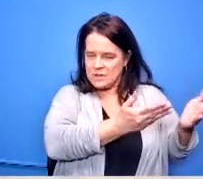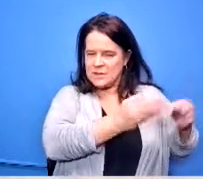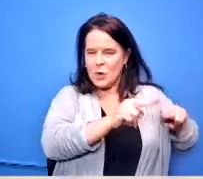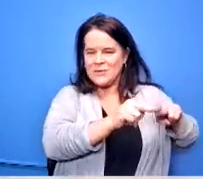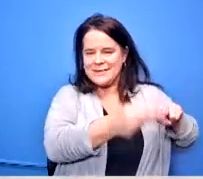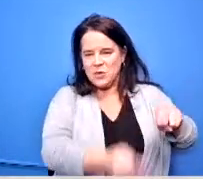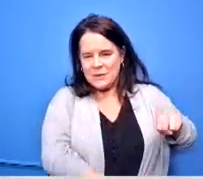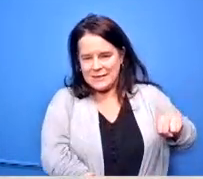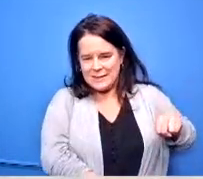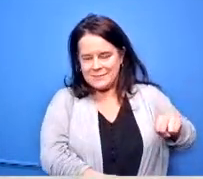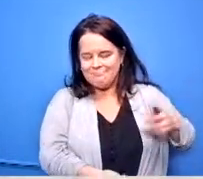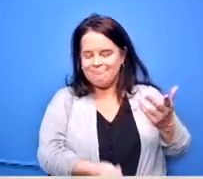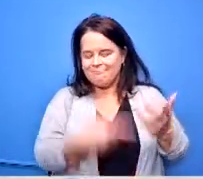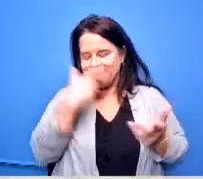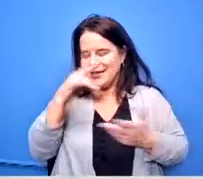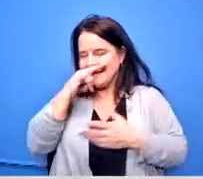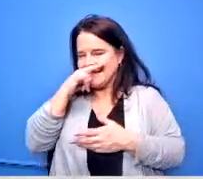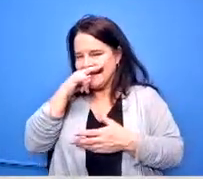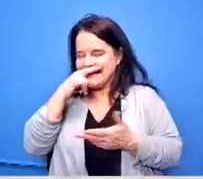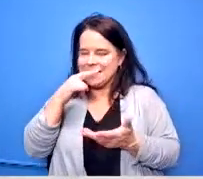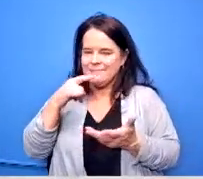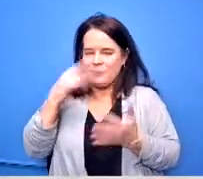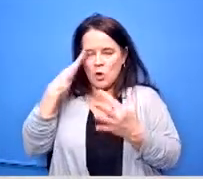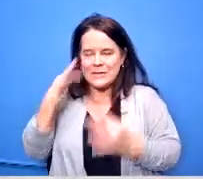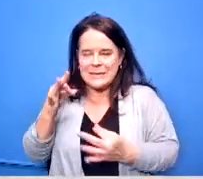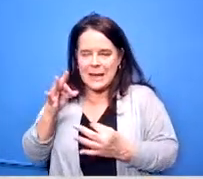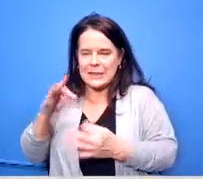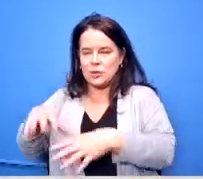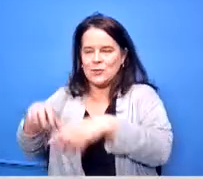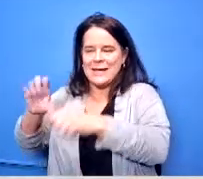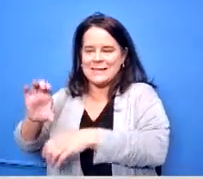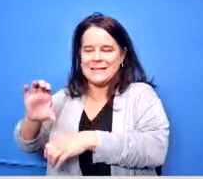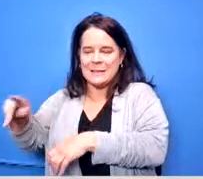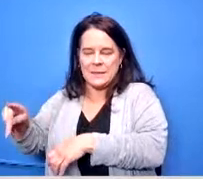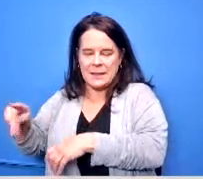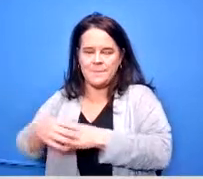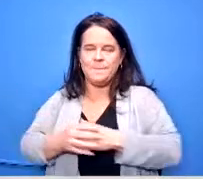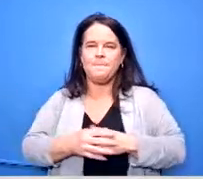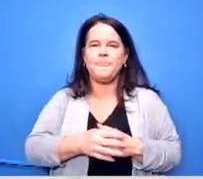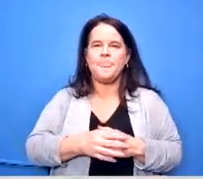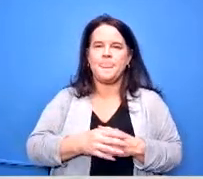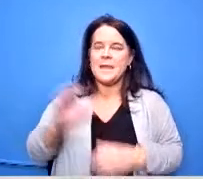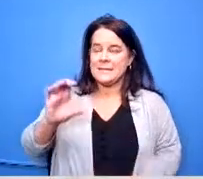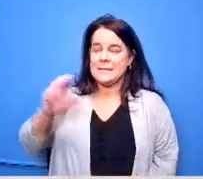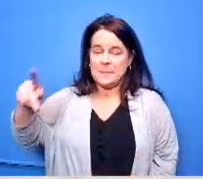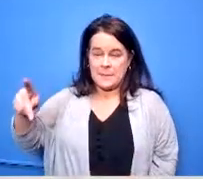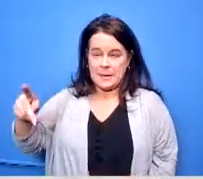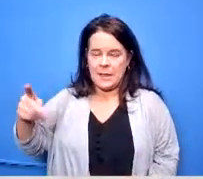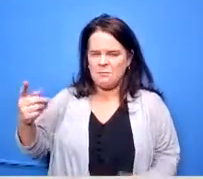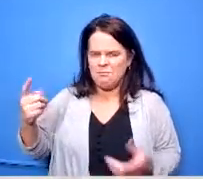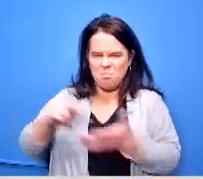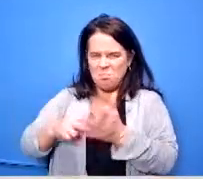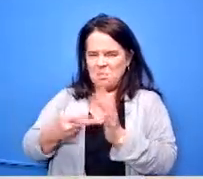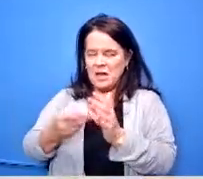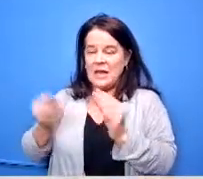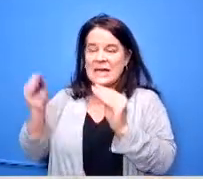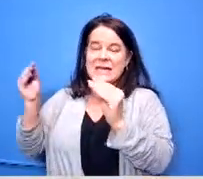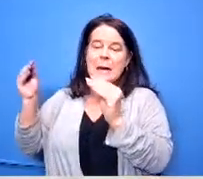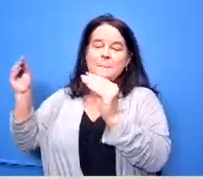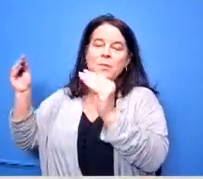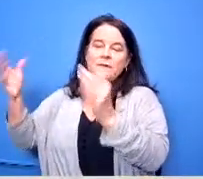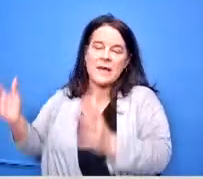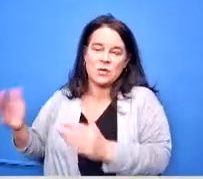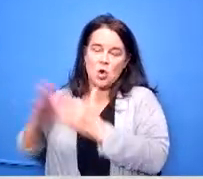ccp instead in rccp we have we have professors who come in we have kids who go to the university and